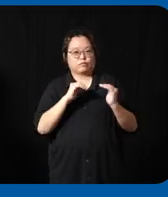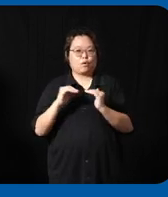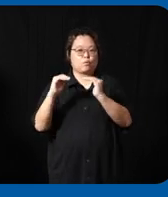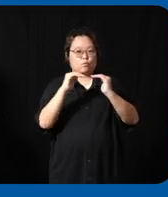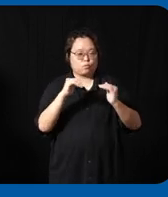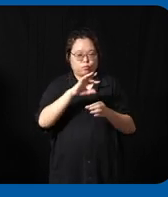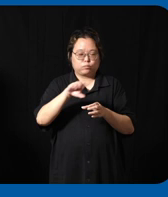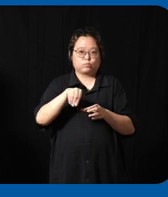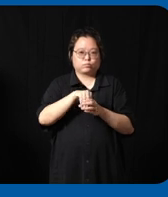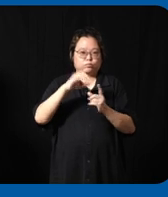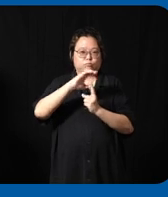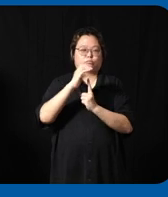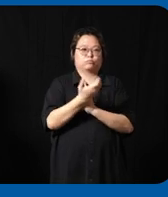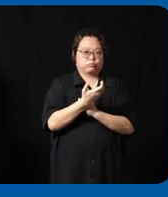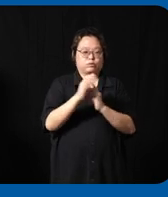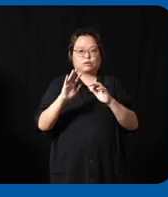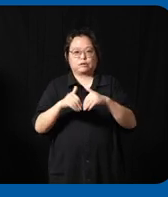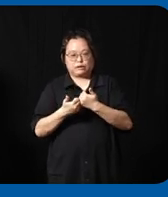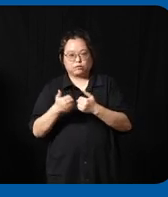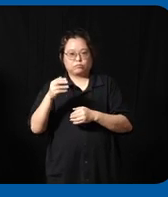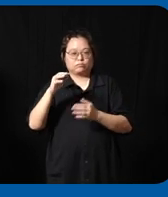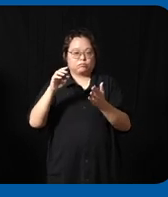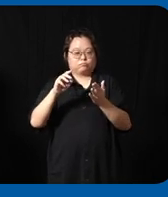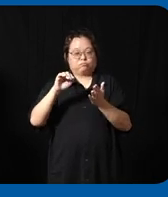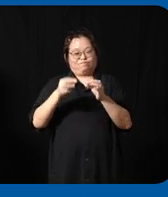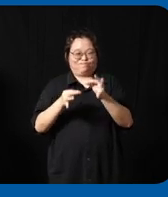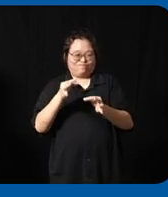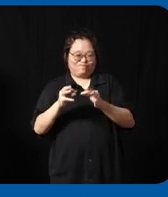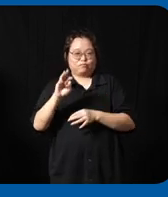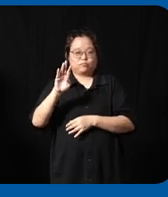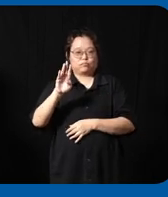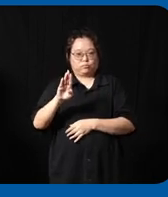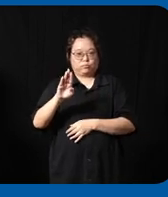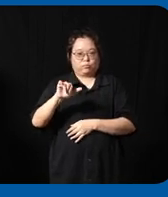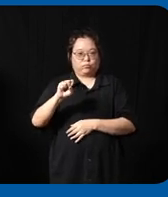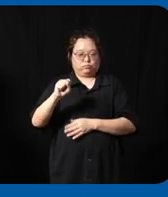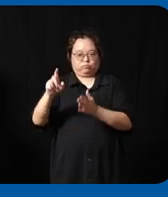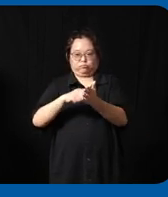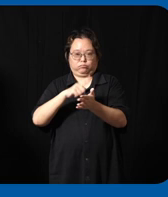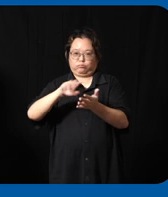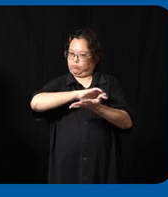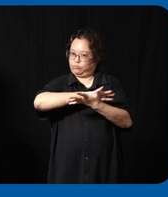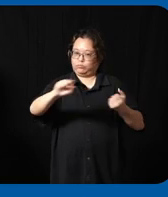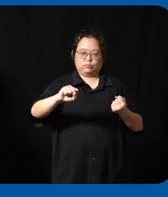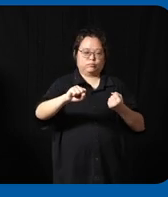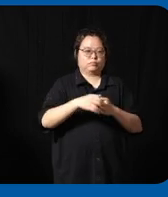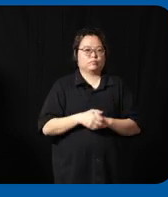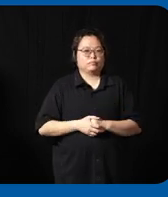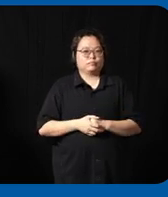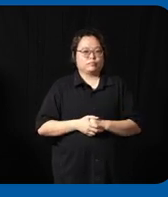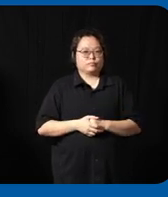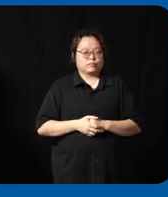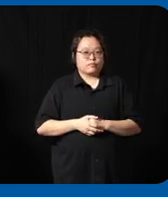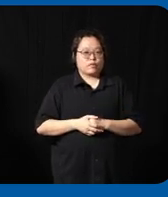by eliminating biases across all the levels uh we want to accelerate diversity across all parts